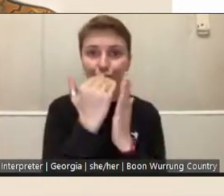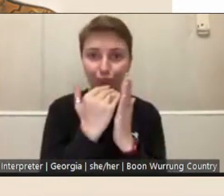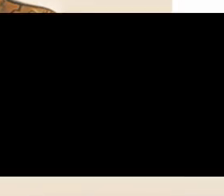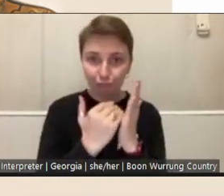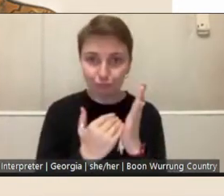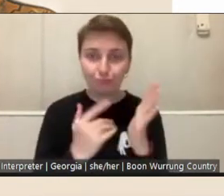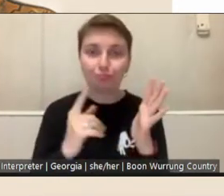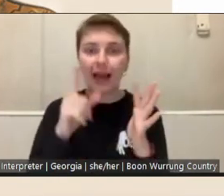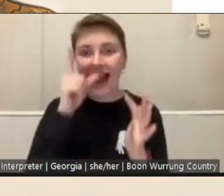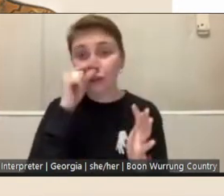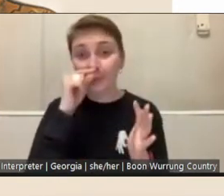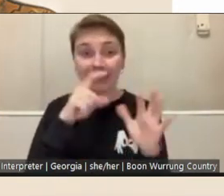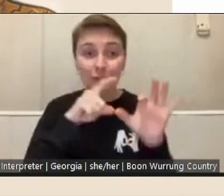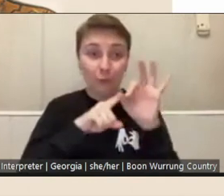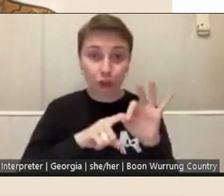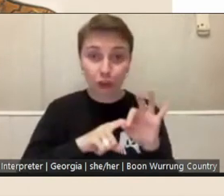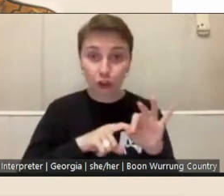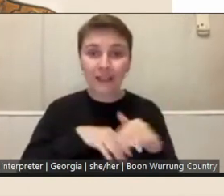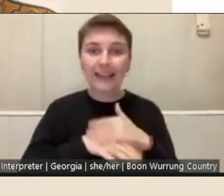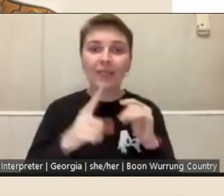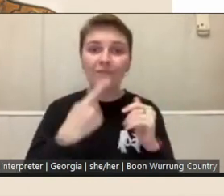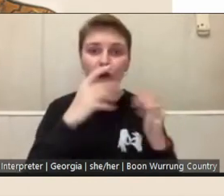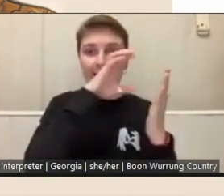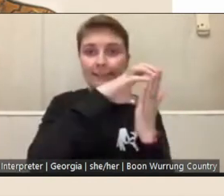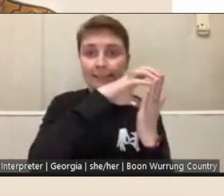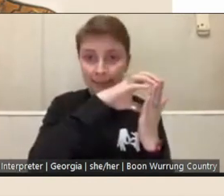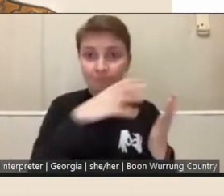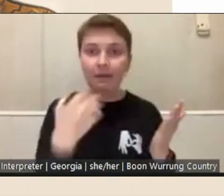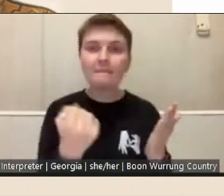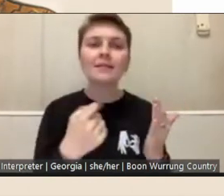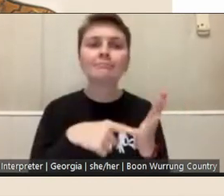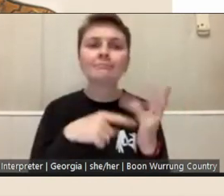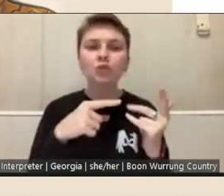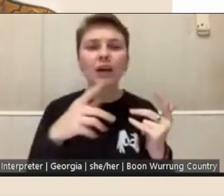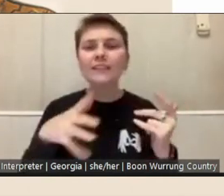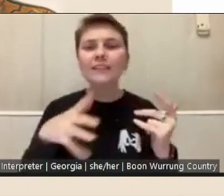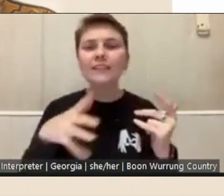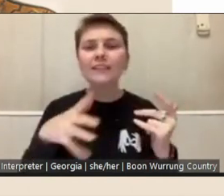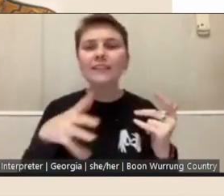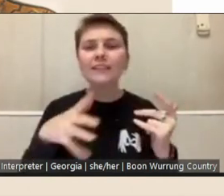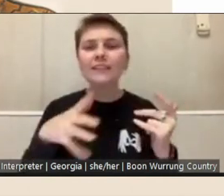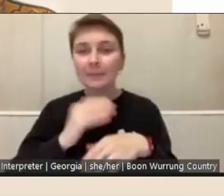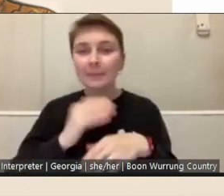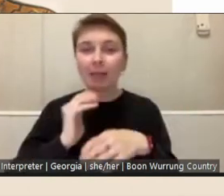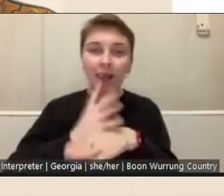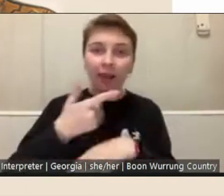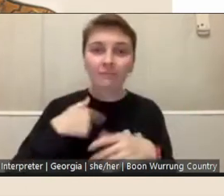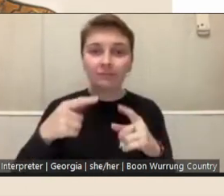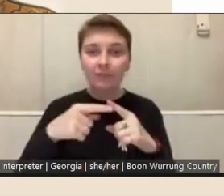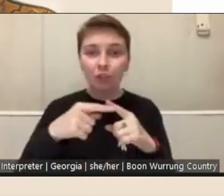in the first section to save you the time and effort of continuing, in case you're not eligible.